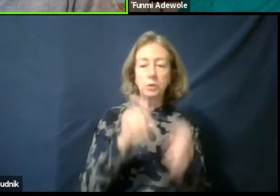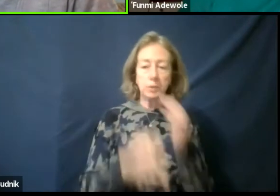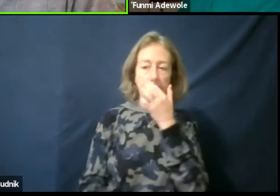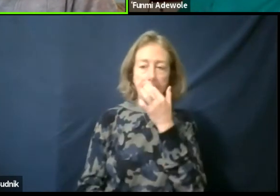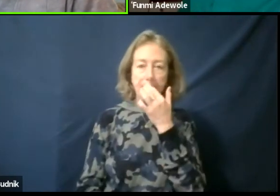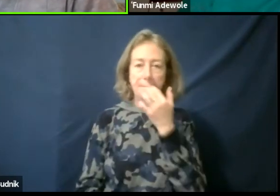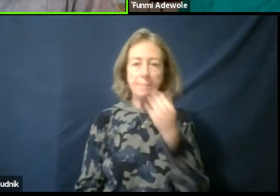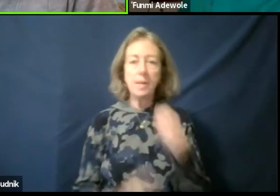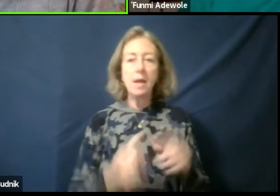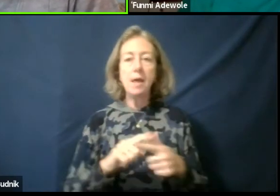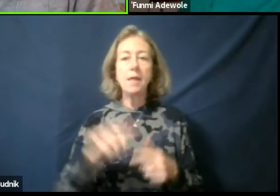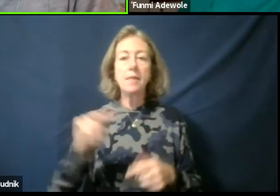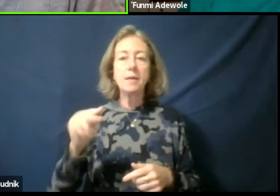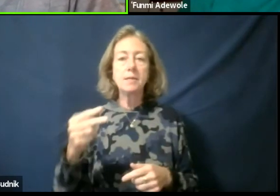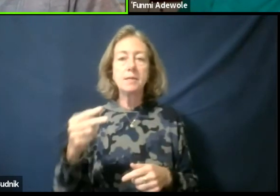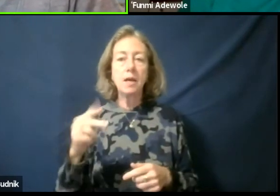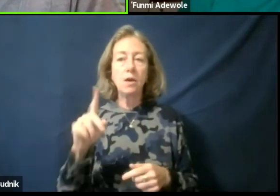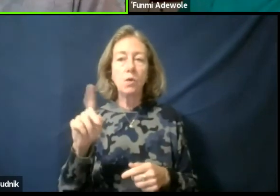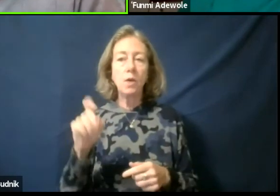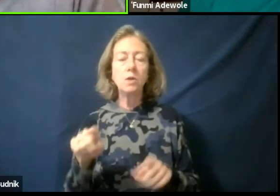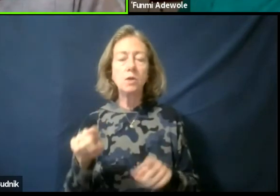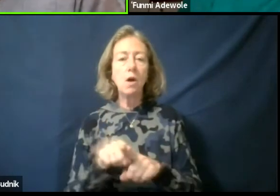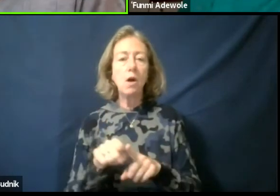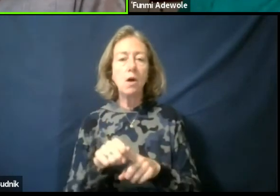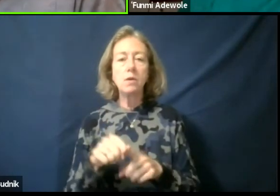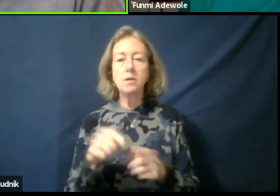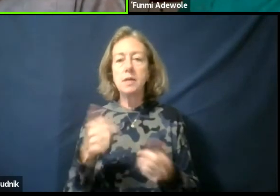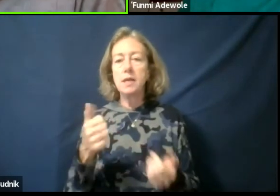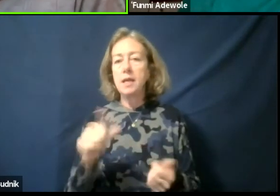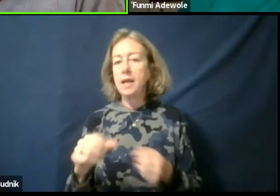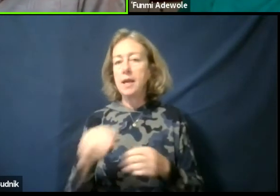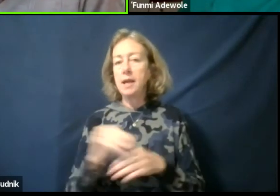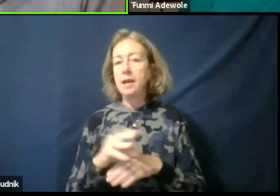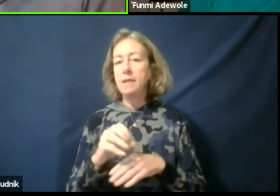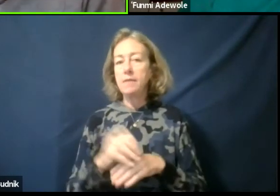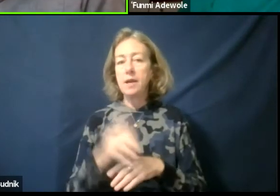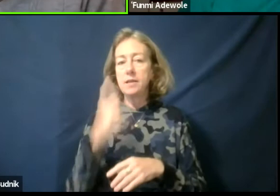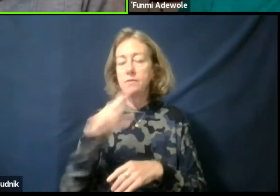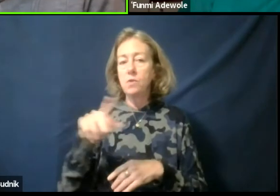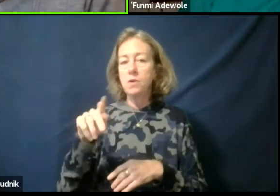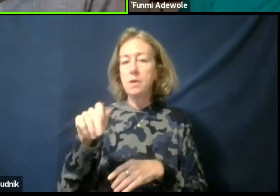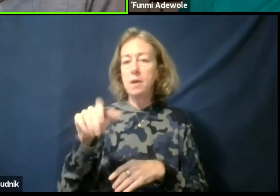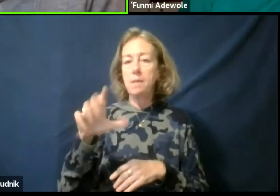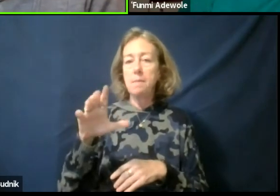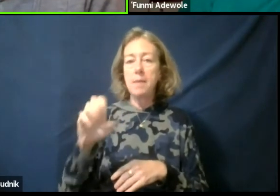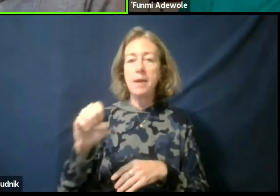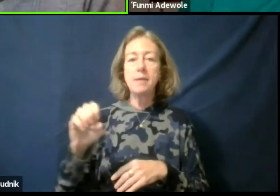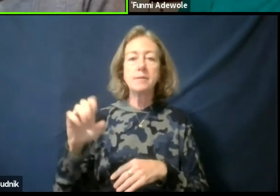The second question also any words of advice for the PACE dramaturgical lab participants as they are navigating this world